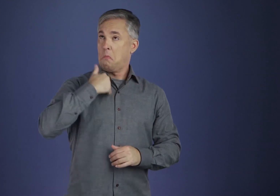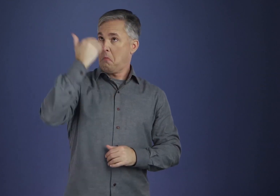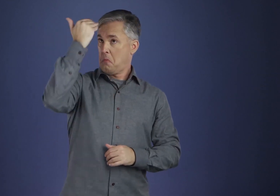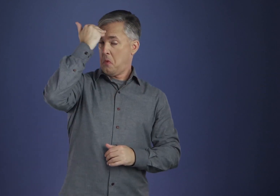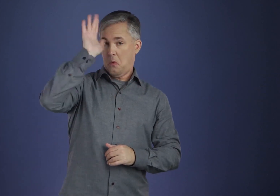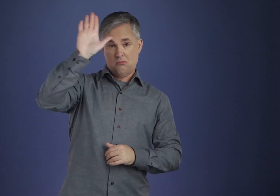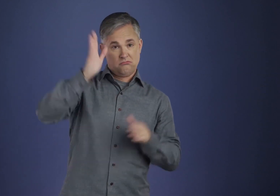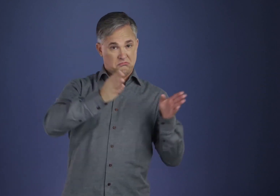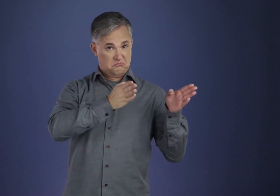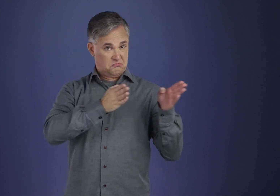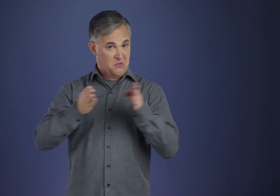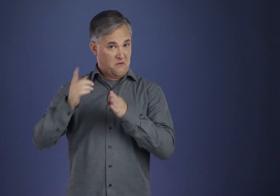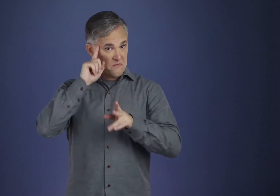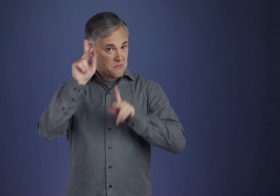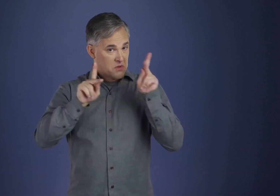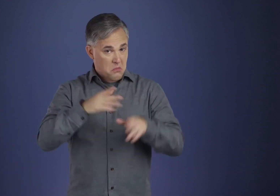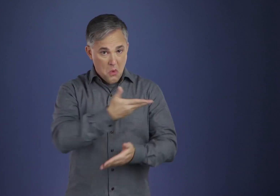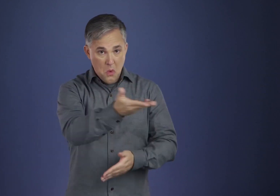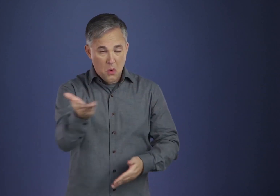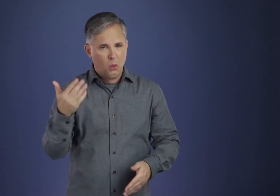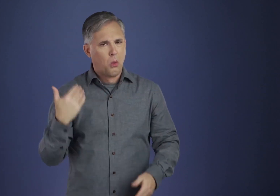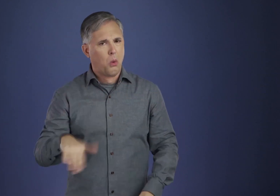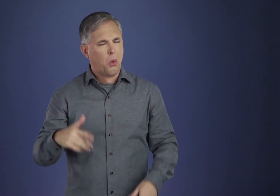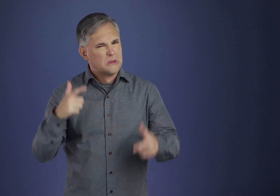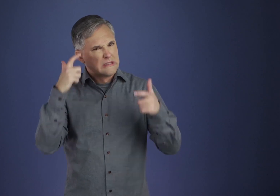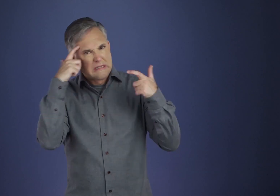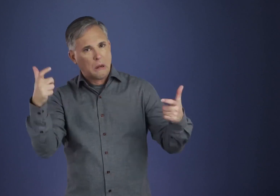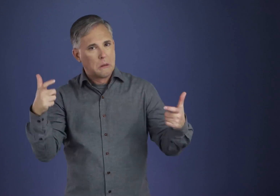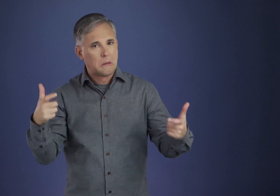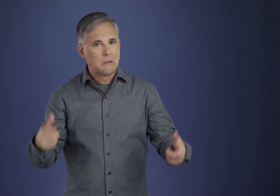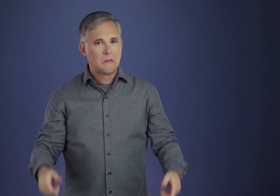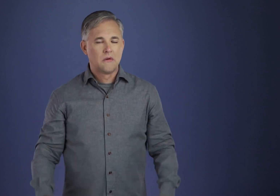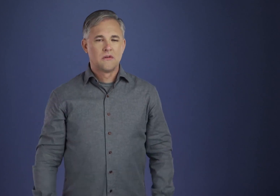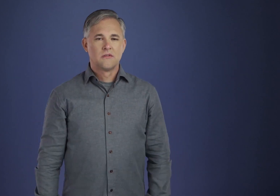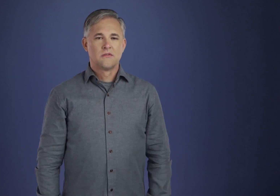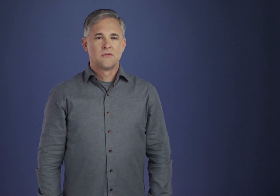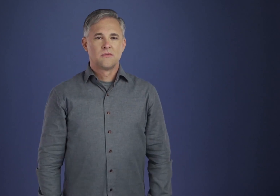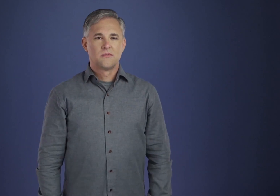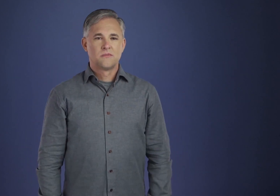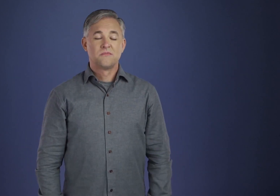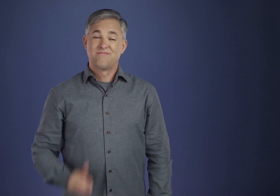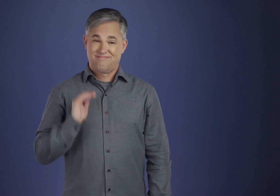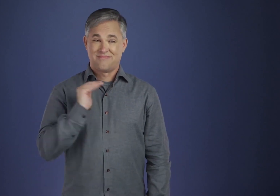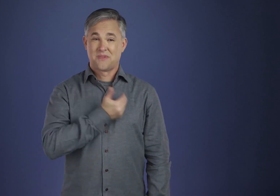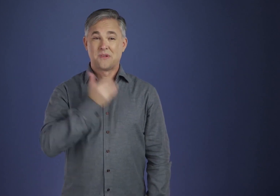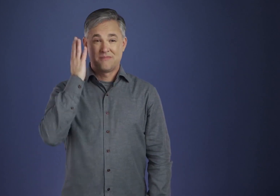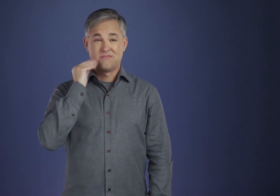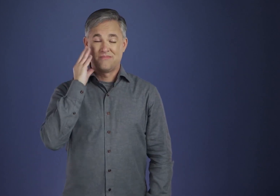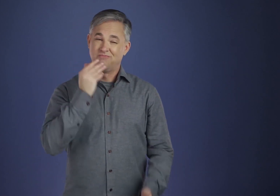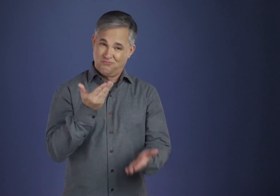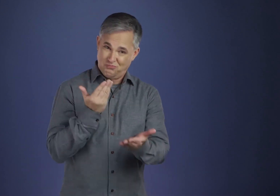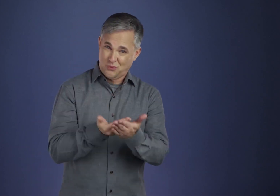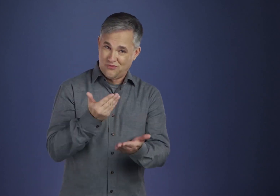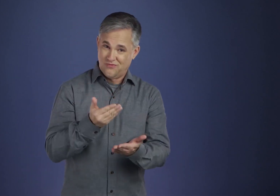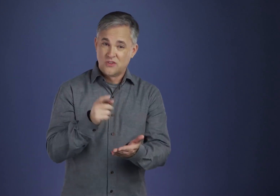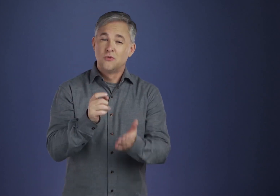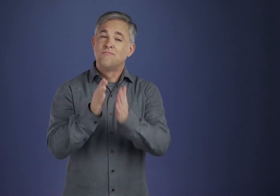there can be a certain amount of presumption and conceit in us. It is A.A.'s experience that particularly in these cases